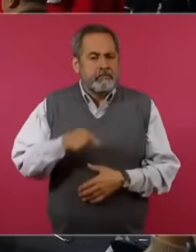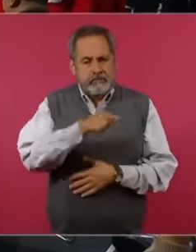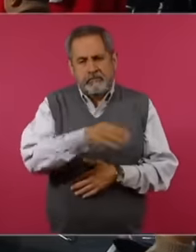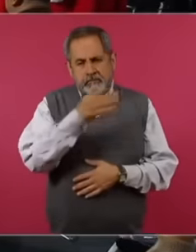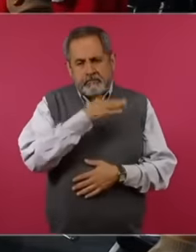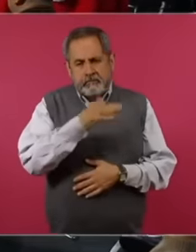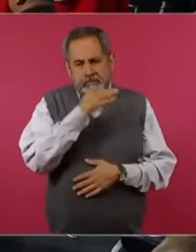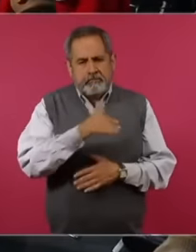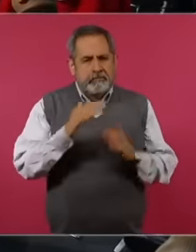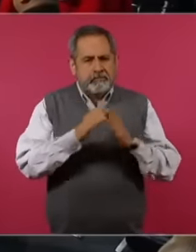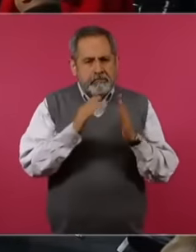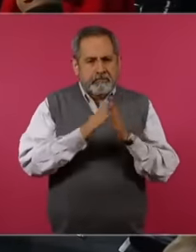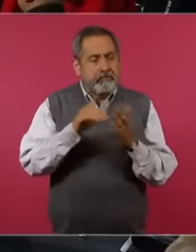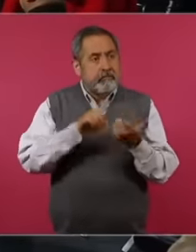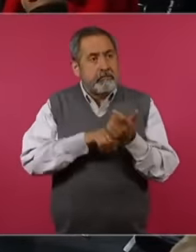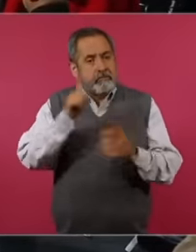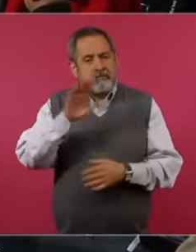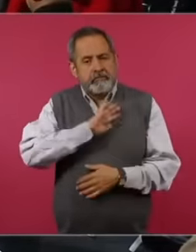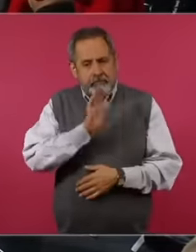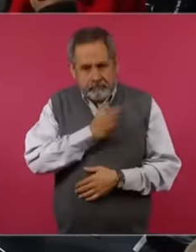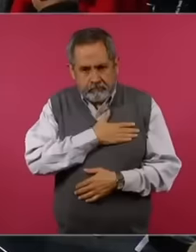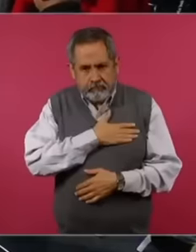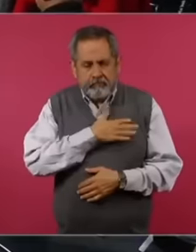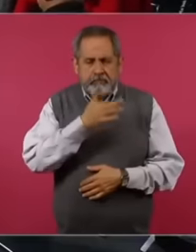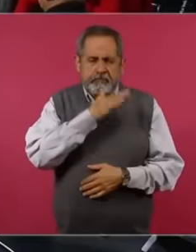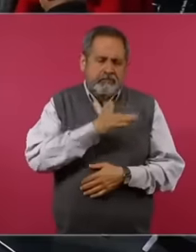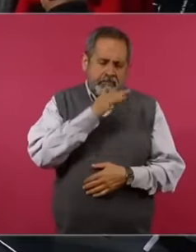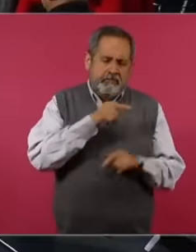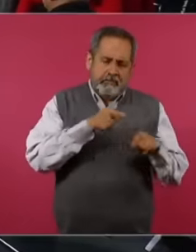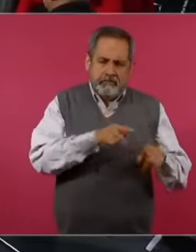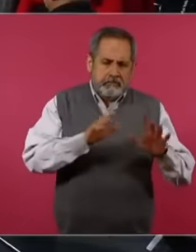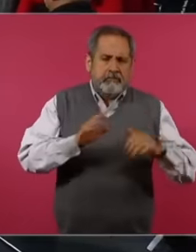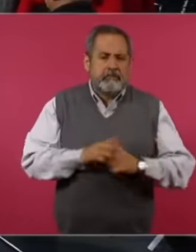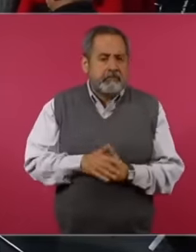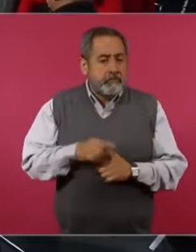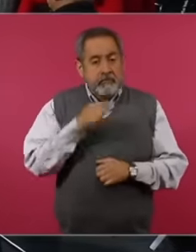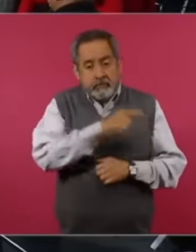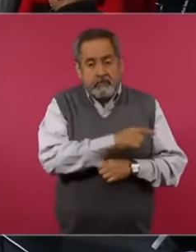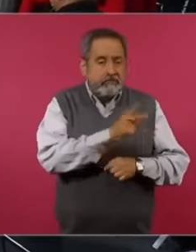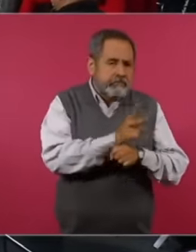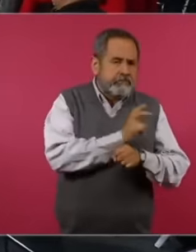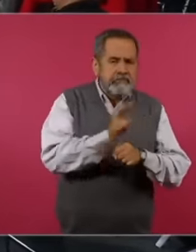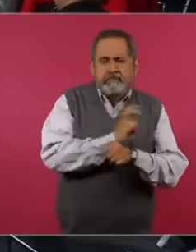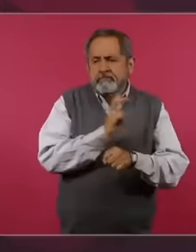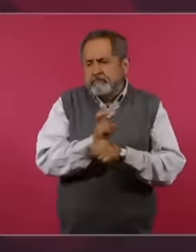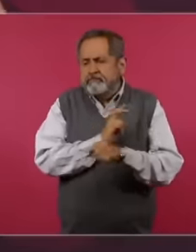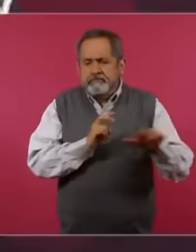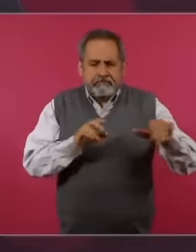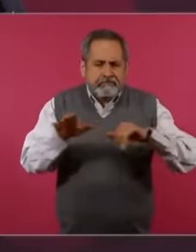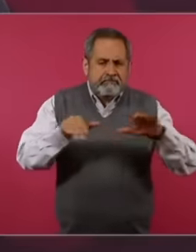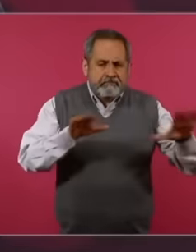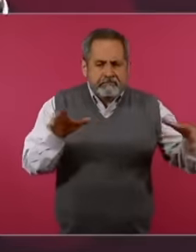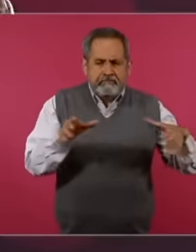Spain he invited his